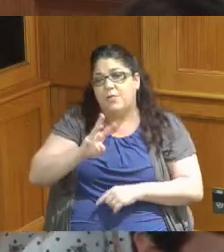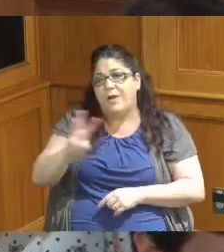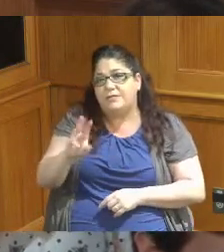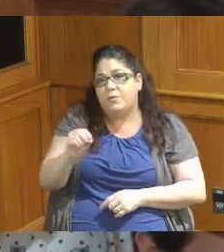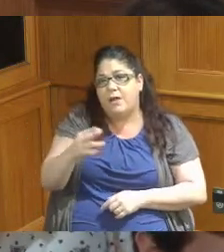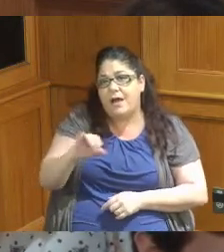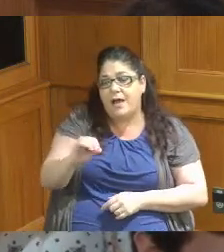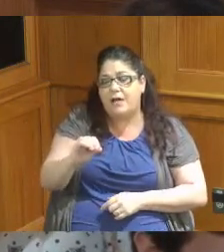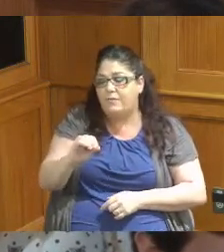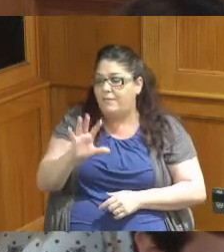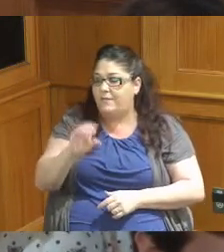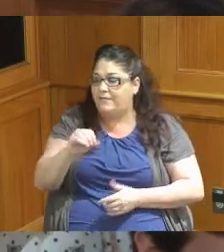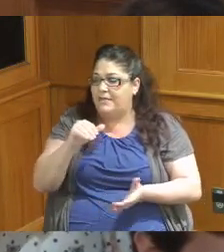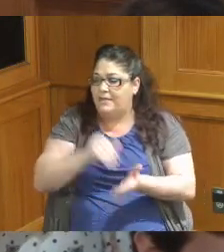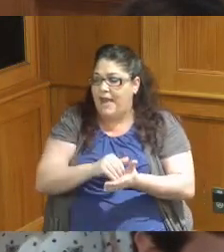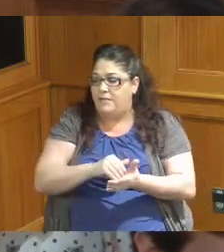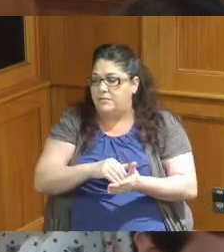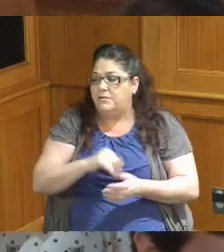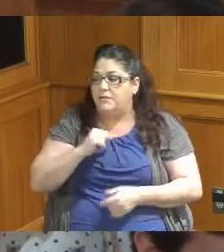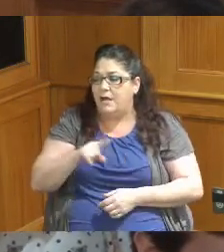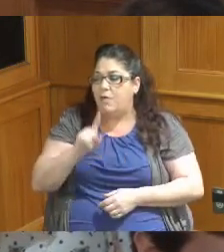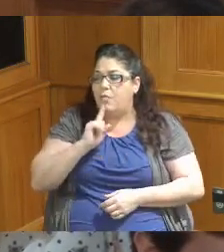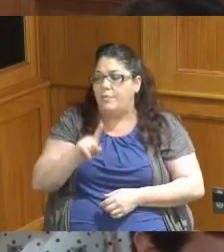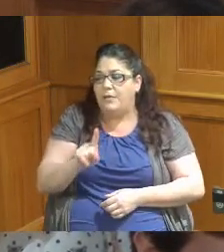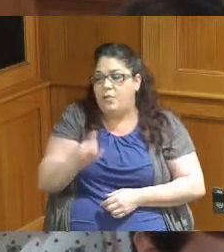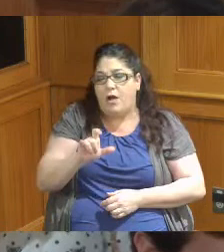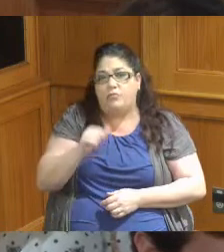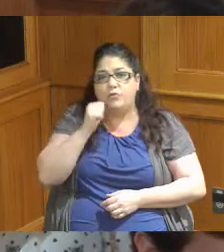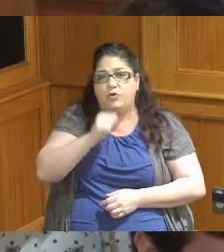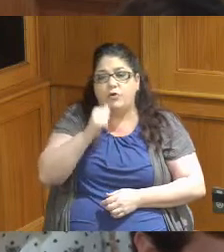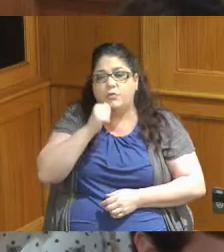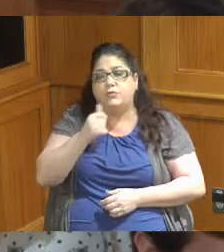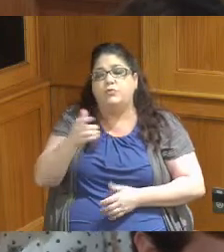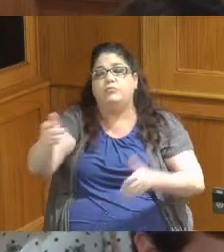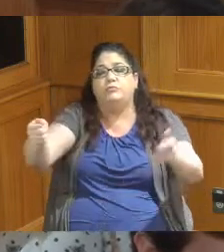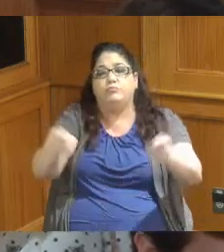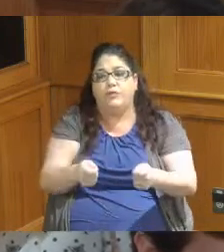the program will serve a hundred girls to bring Girl Scouts to local schools